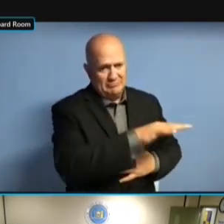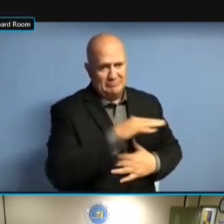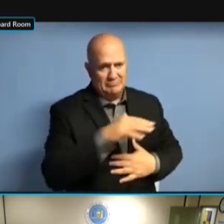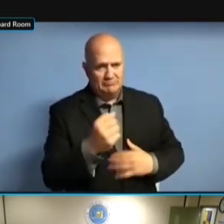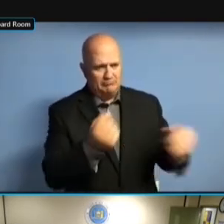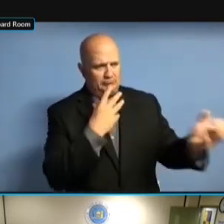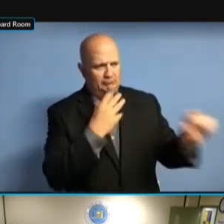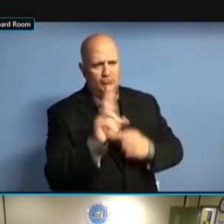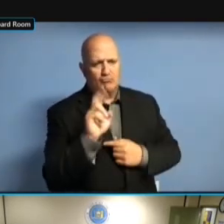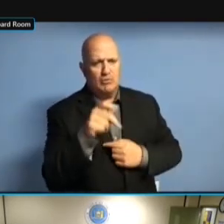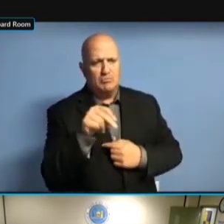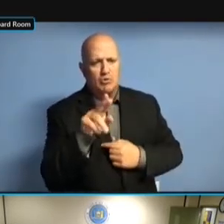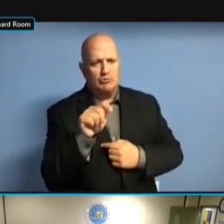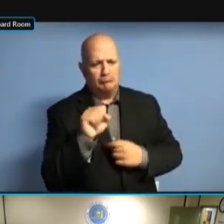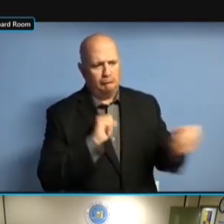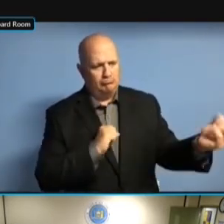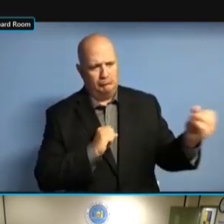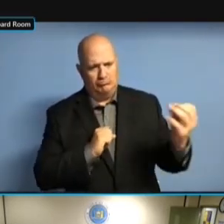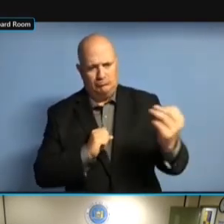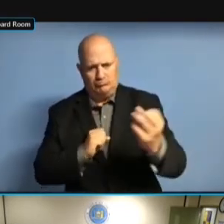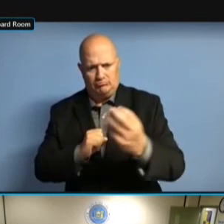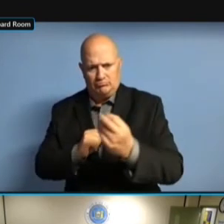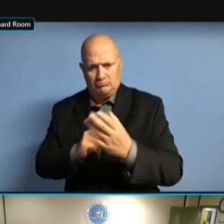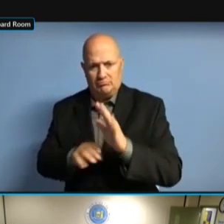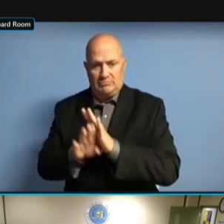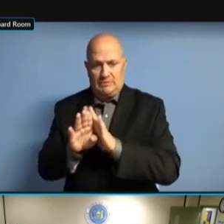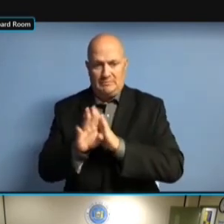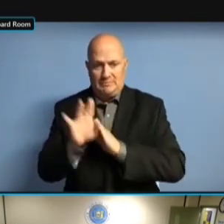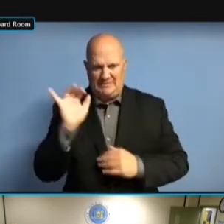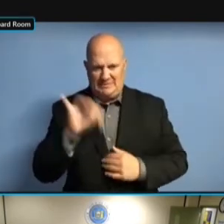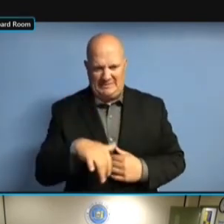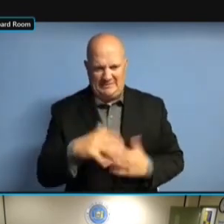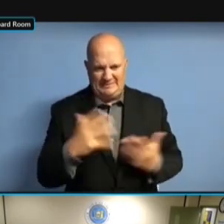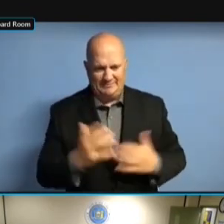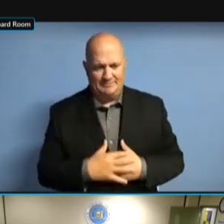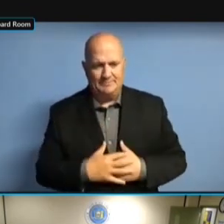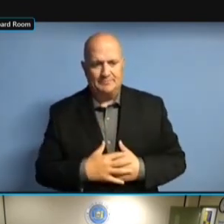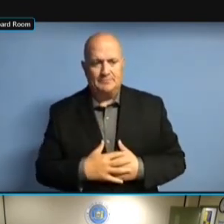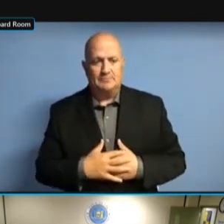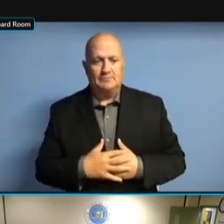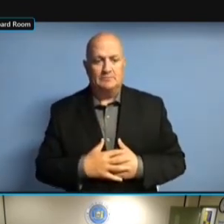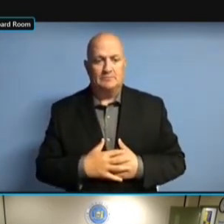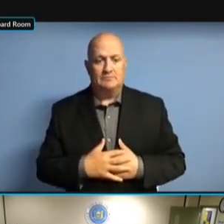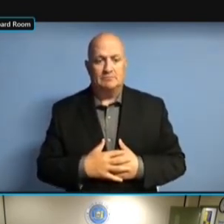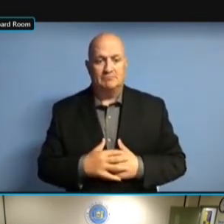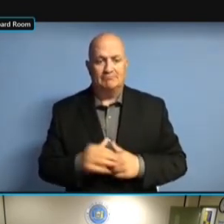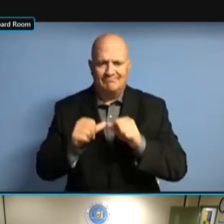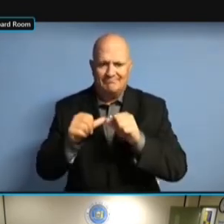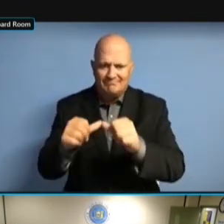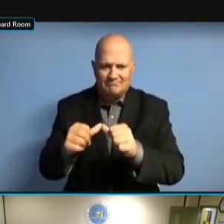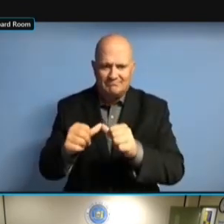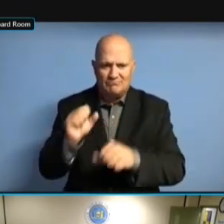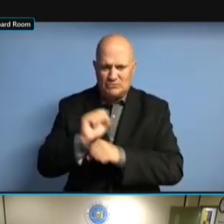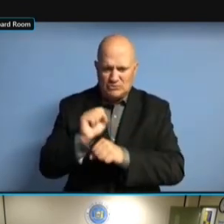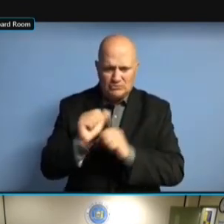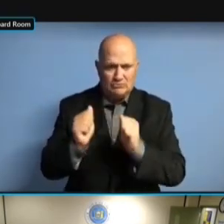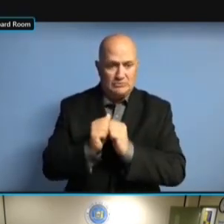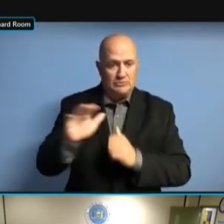WE CONTINUE TO WORK WITH THE NEW YORK STATE LOCAL WE CONTINUE TO WORK WITH THE NEW YORK STATE LOCAL INFORMATION YORK STATE LOCAL INFORMATION YORK STATE LOCAL INFORMATION TECHNOLOGY YORK STATE LOCAL INFORMATION TECHNOLOGY DIRECTORS YORK STATE LOCAL INFORMATION TECHNOLOGY DIRECTORS ASSOCIATION TECHNOLOGY DIRECTORS ASSOCIATION TECHNOLOGY DIRECTORS ASSOCIATION THAT TECHNOLOGY DIRECTORS ASSOCIATION THAT REPRESENTS TECHNOLOGY DIRECTORS ASSOCIATION THAT REPRESENTS I.T. TECHNOLOGY DIRECTORS ASSOCIATION THAT REPRESENTS I.T. DIRECTORS THAT REPRESENTS I.T. DIRECTORS THAT REPRESENTS I.T. DIRECTORS AND THAT REPRESENTS I.T. DIRECTORS AND CIO THAT REPRESENTS I.T. DIRECTORS AND CIOs THAT REPRESENTS I.T. DIRECTORS AND CIOs FOR THAT REPRESENTS I.T. DIRECTORS AND CIOs FOR THE THAT REPRESENTS I.T. DIRECTORS AND CIOs FOR THE COUNTIES THAT REPRESENTS I.T. DIRECTORS AND CIOs FOR THE COUNTIES TO AND CIOs FOR THE COUNTIES TO AND CIOs FOR THE COUNTIES TO COVER